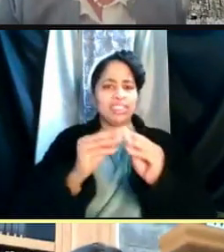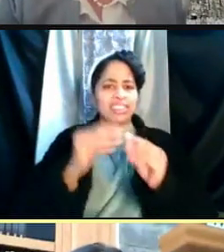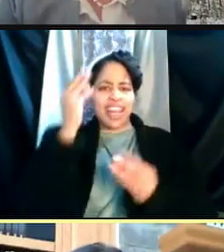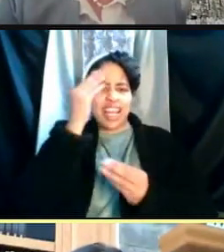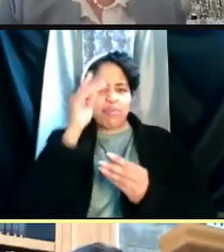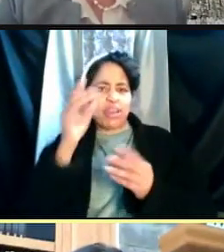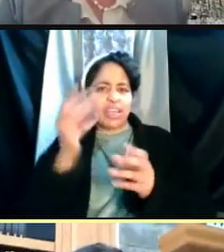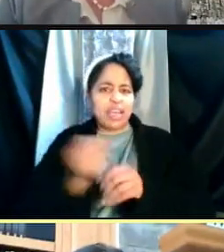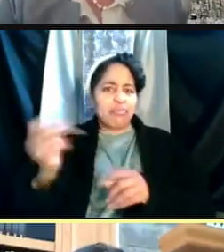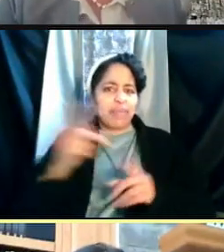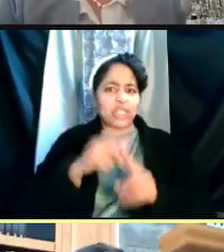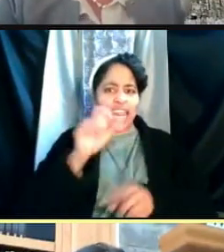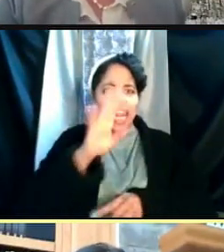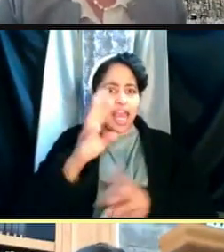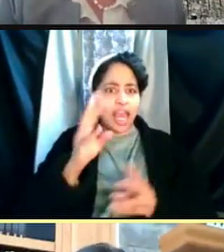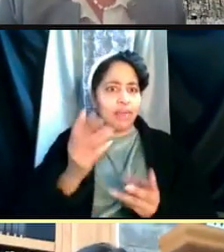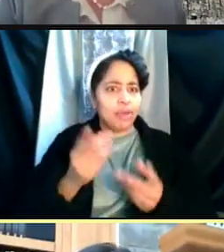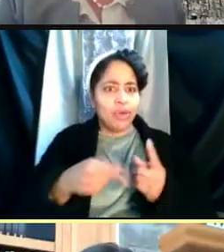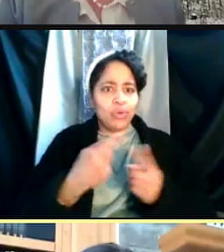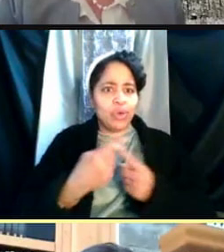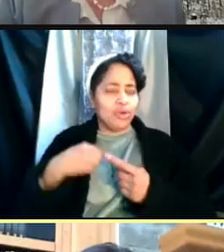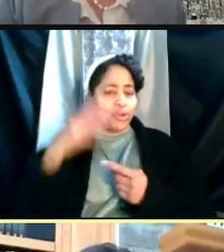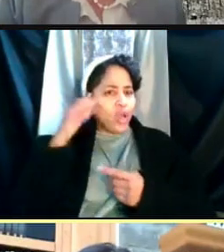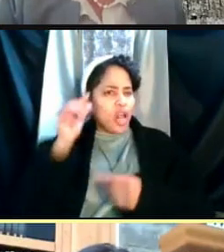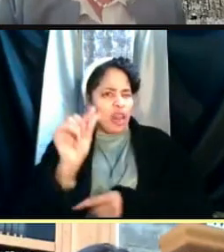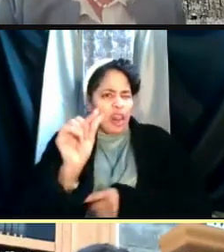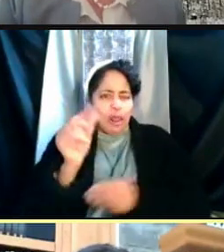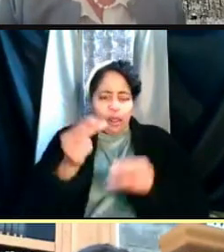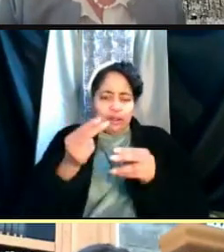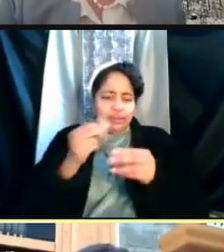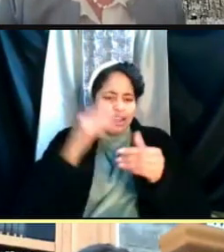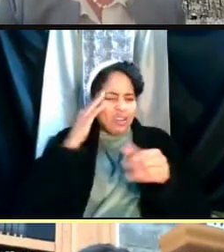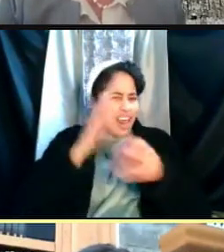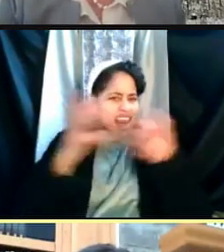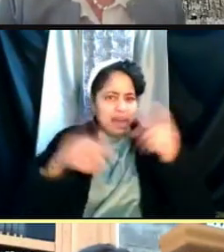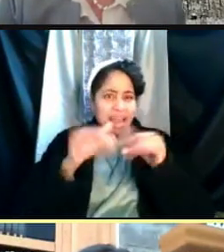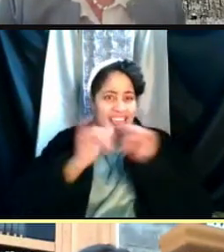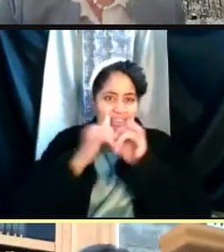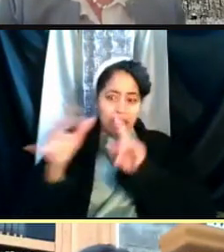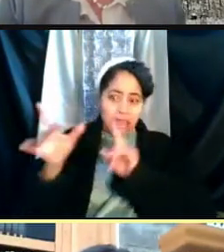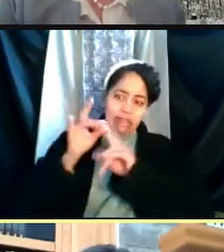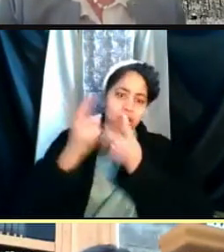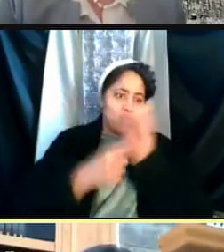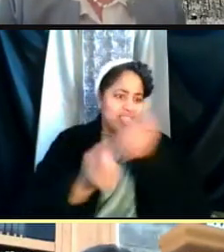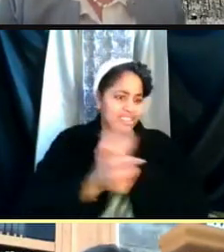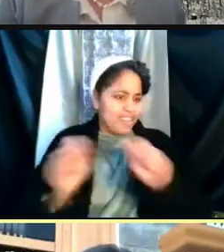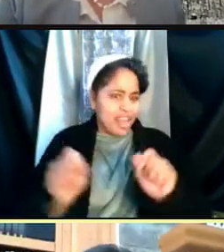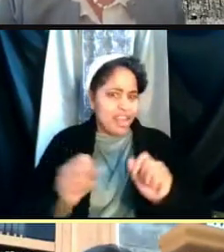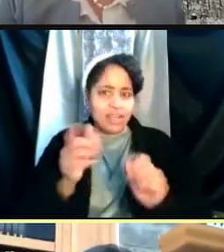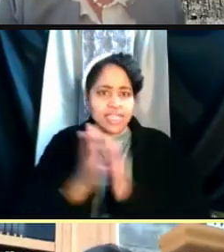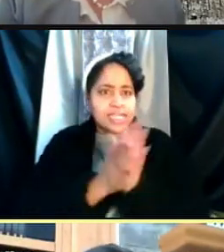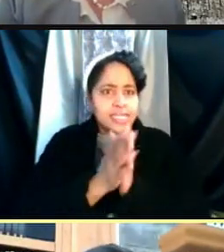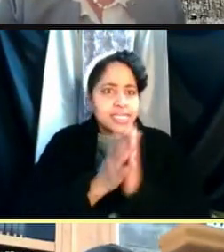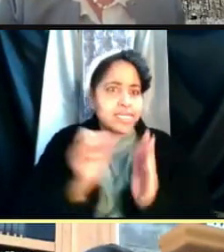to the lab when we knew so little about transmission and what was gonna be safe and what people maybe not